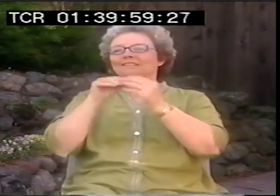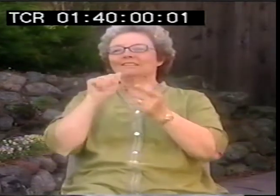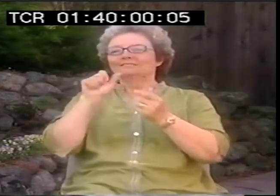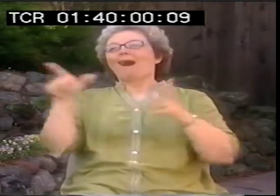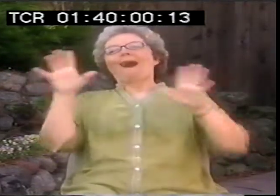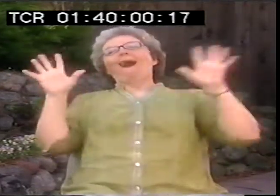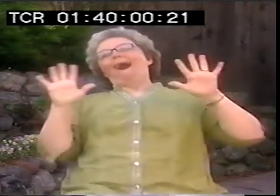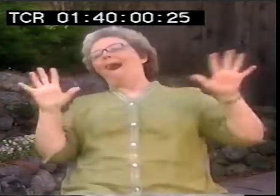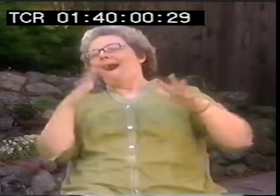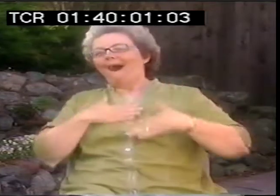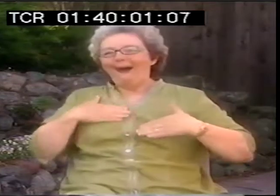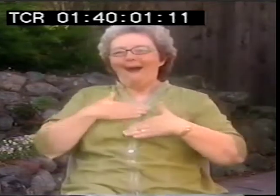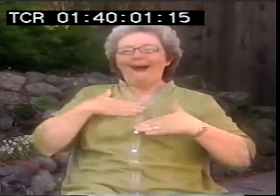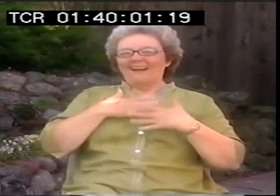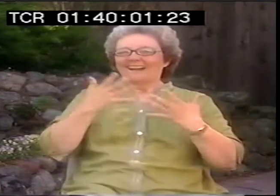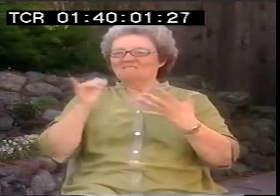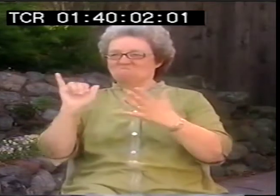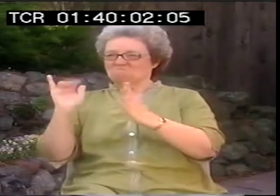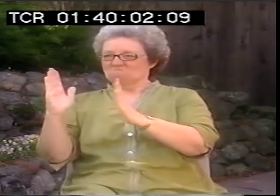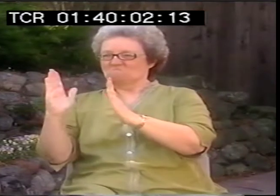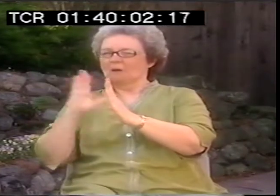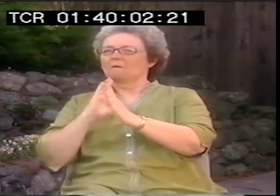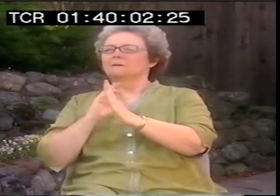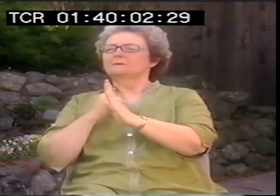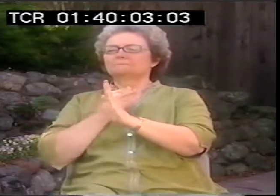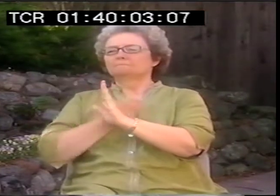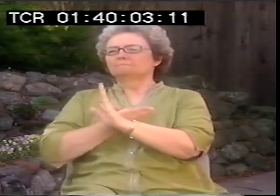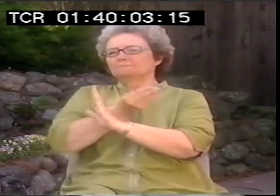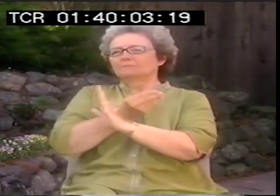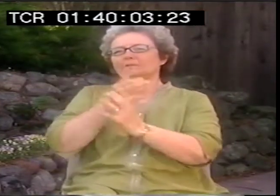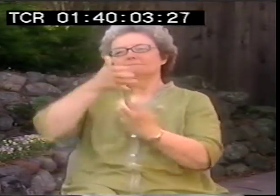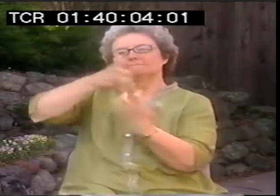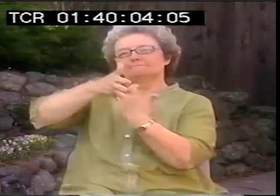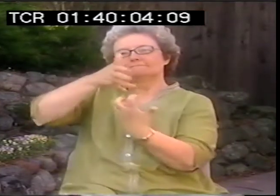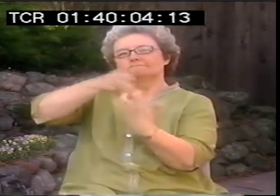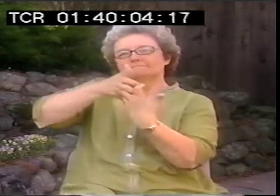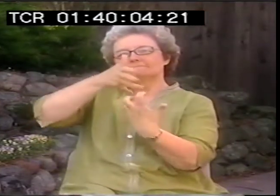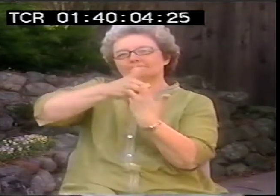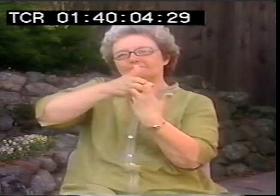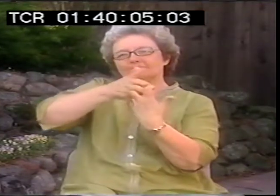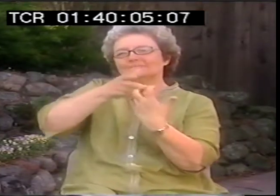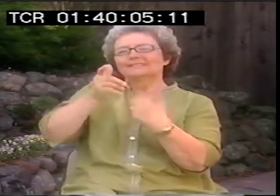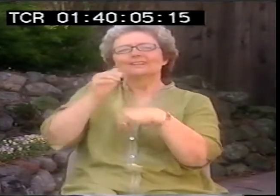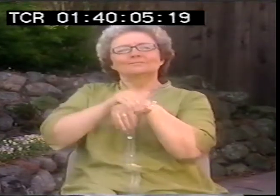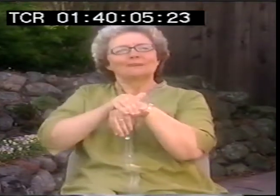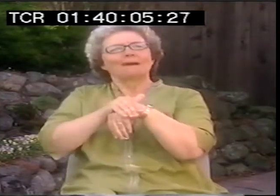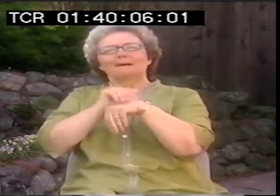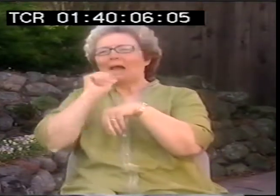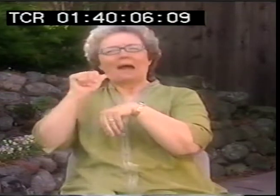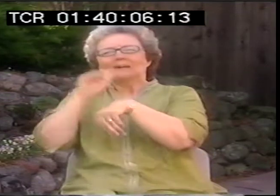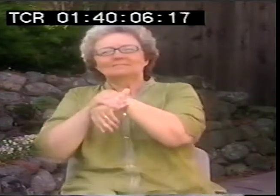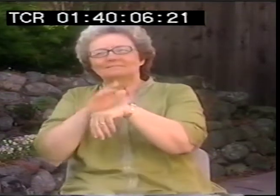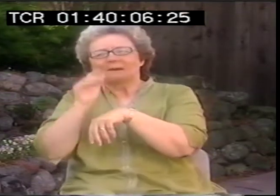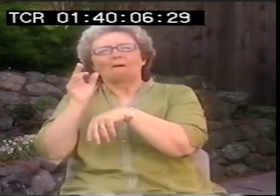and we'd translate them into ASL. But sometimes we would tweak them a little bit, so the English wouldn't exactly be the way it had been written.